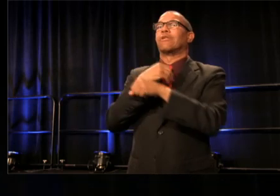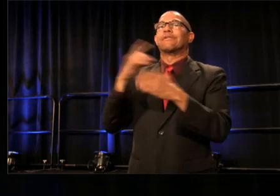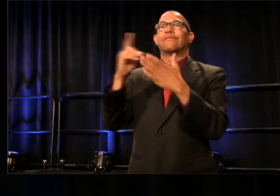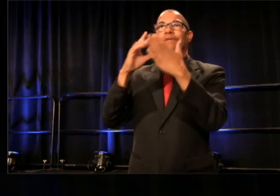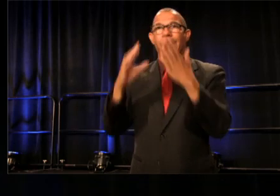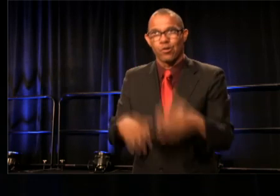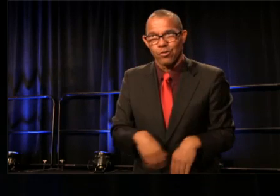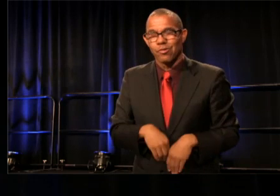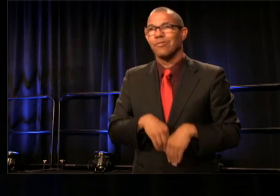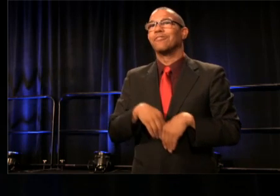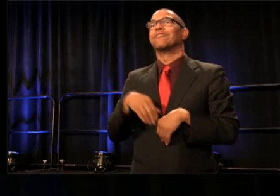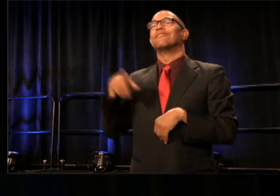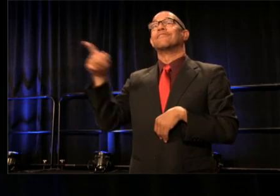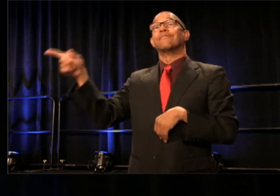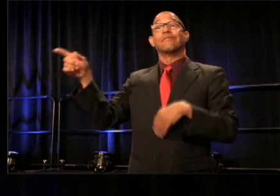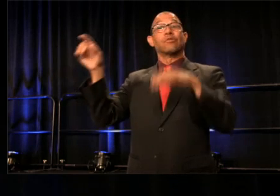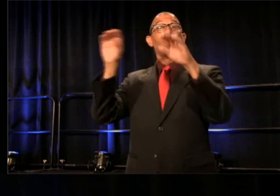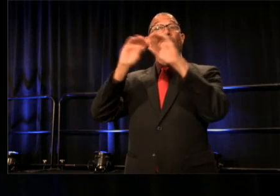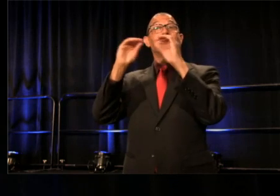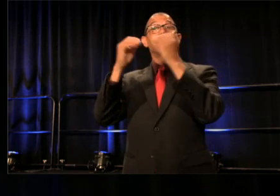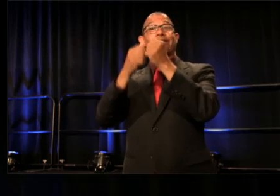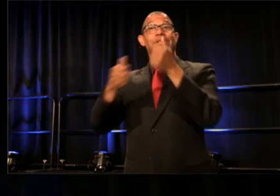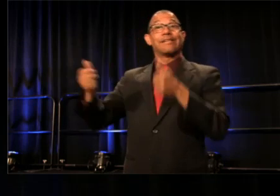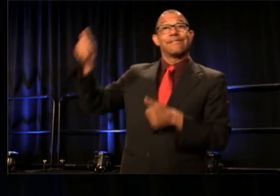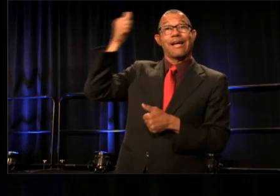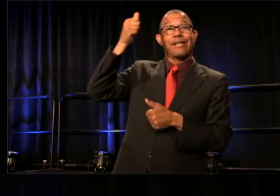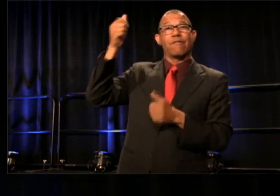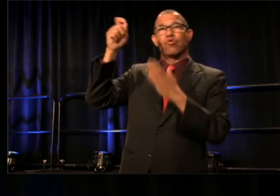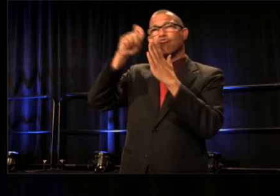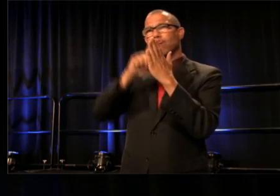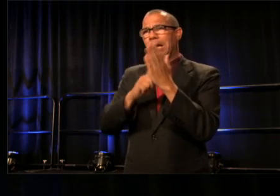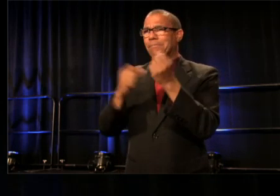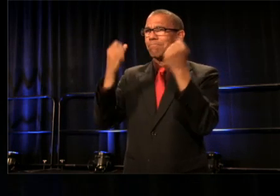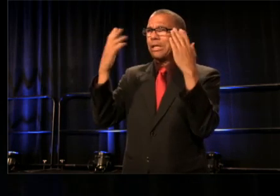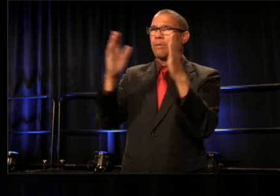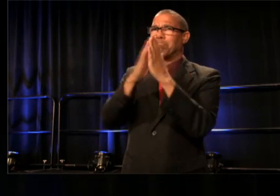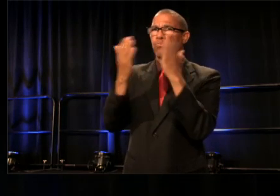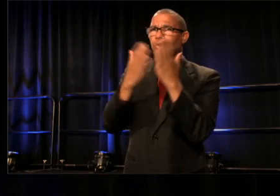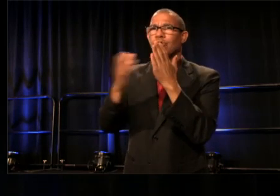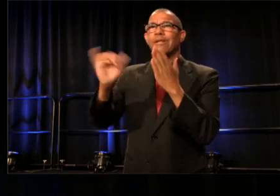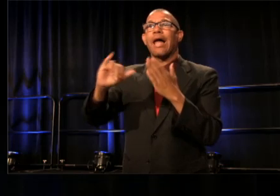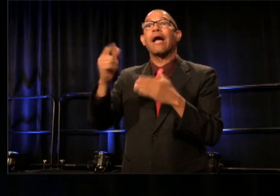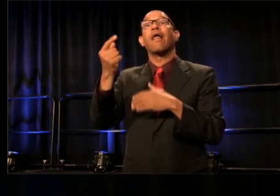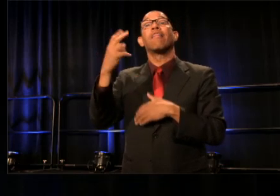an organization executive, writing celebrated books such as The Laws Of Simplicity,